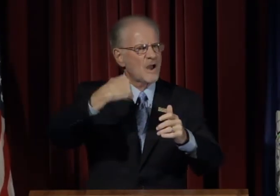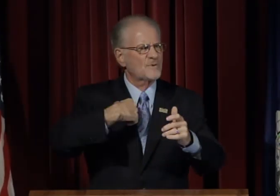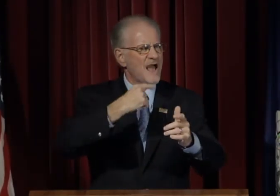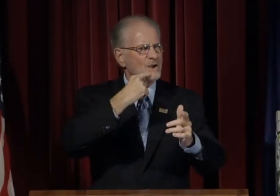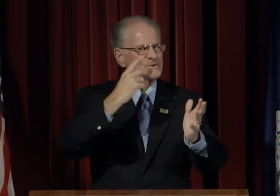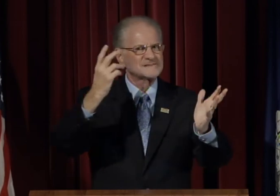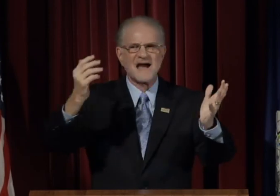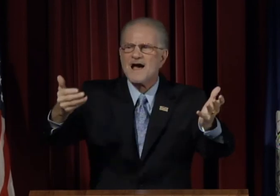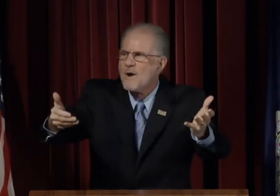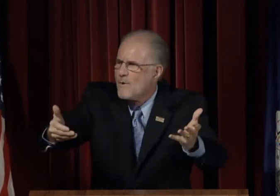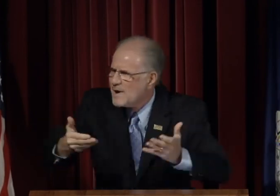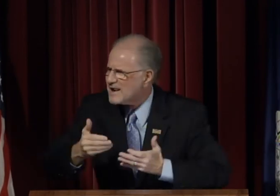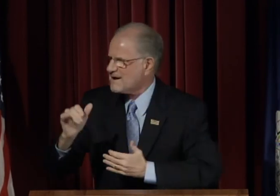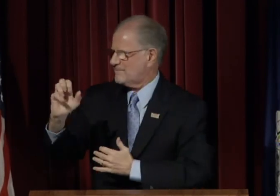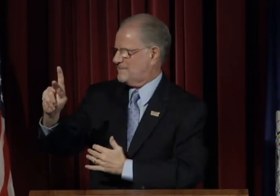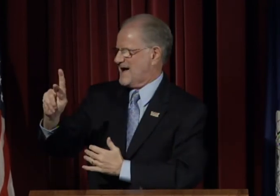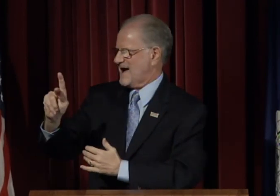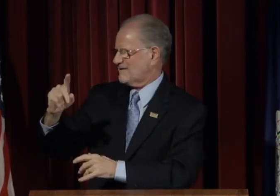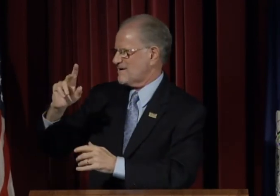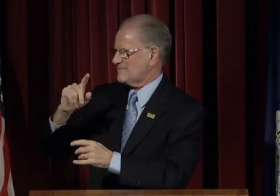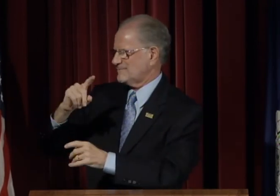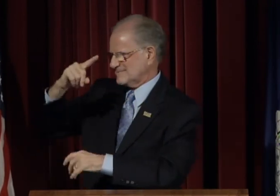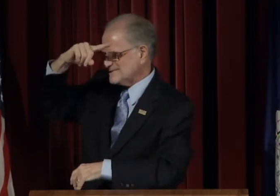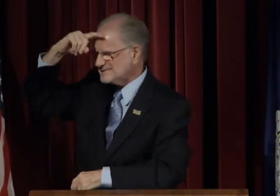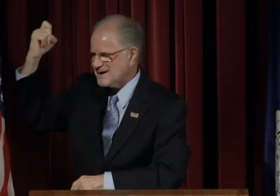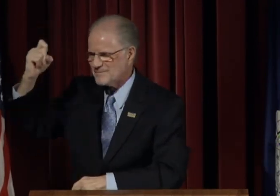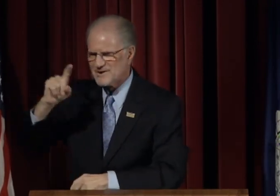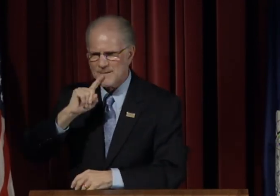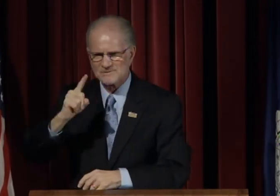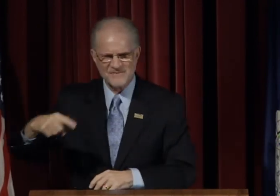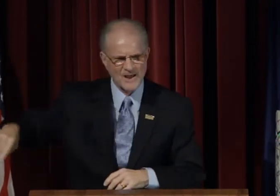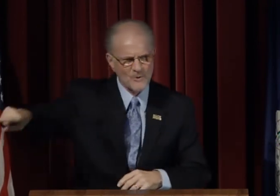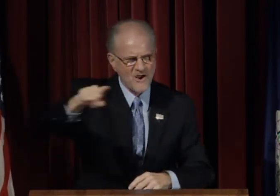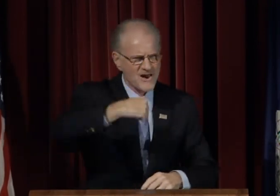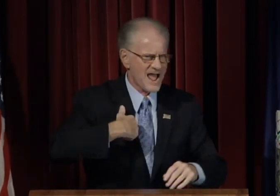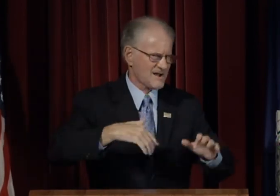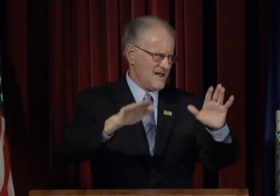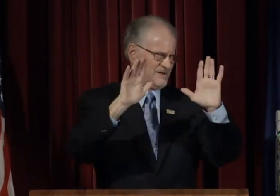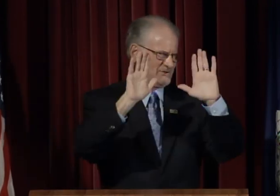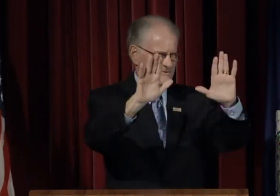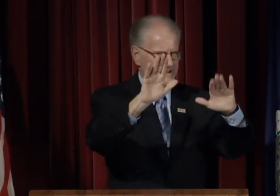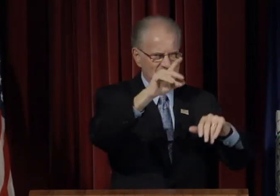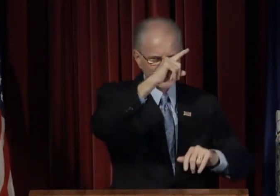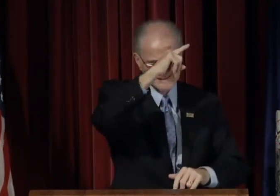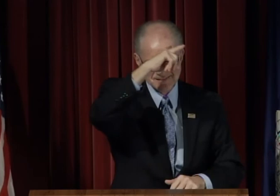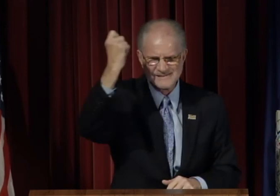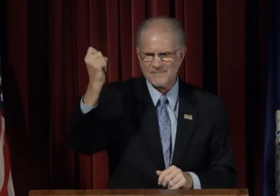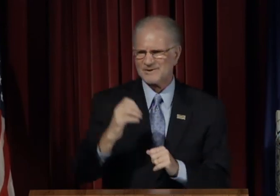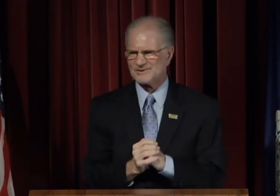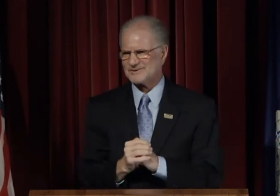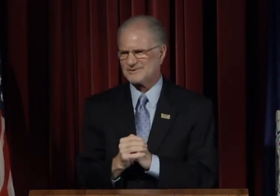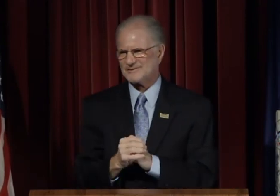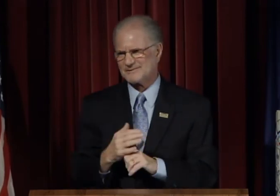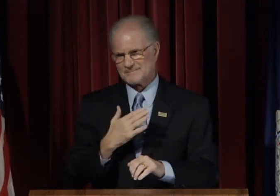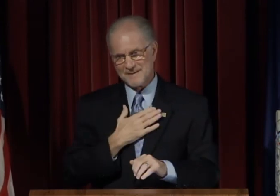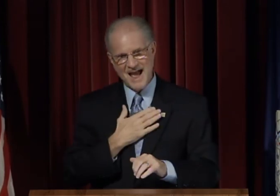Before I begin my address, I'd like to say welcome back from your summer vacation. I'm sure everybody had a great summer.